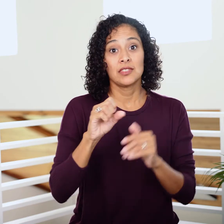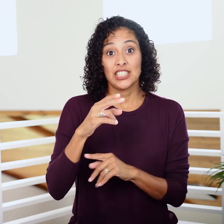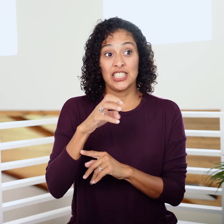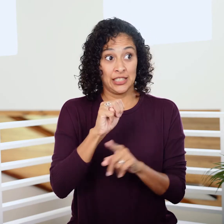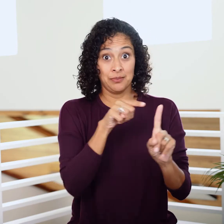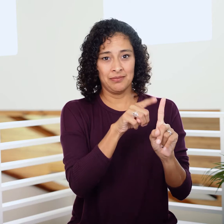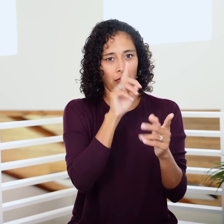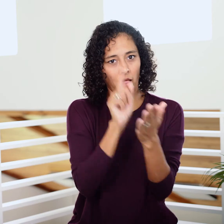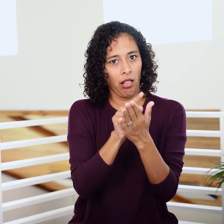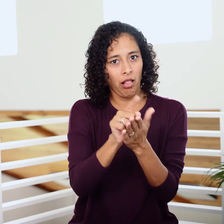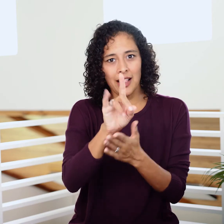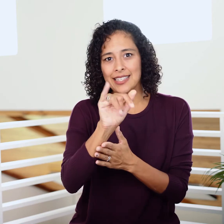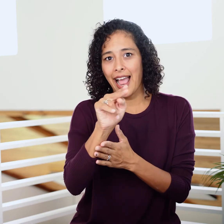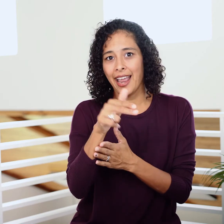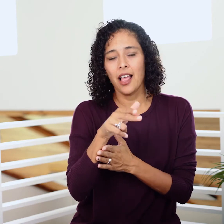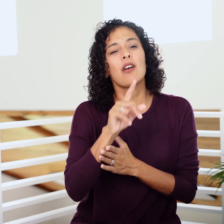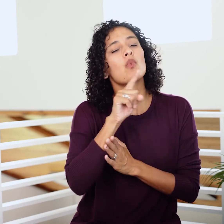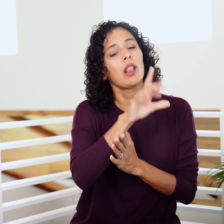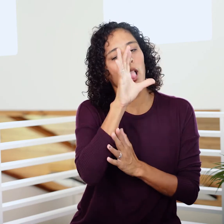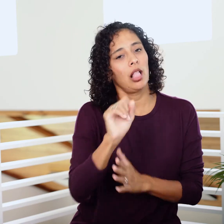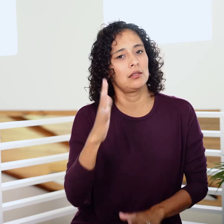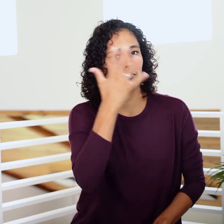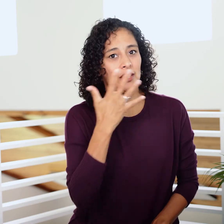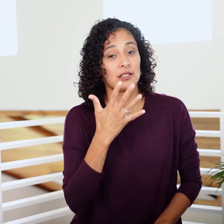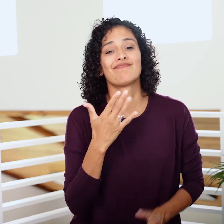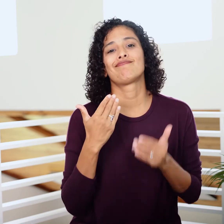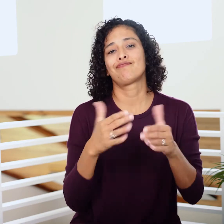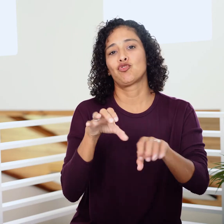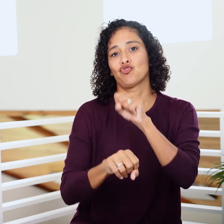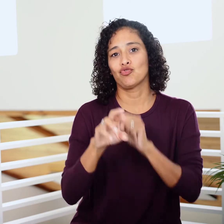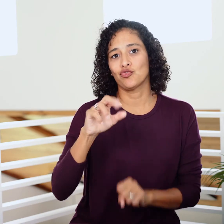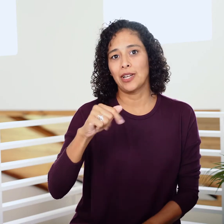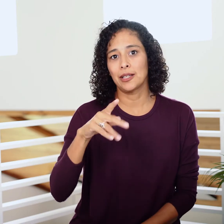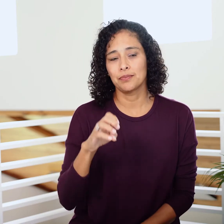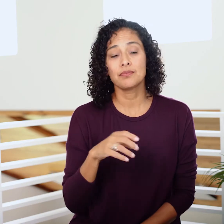Shechem falls in love with Dinah— or at least her appearance—and rapes her.